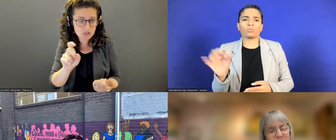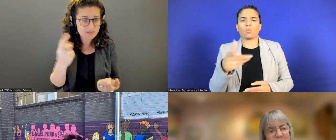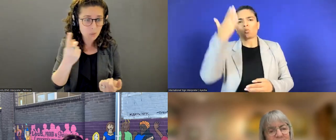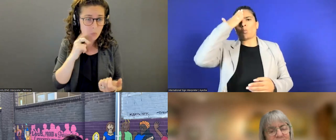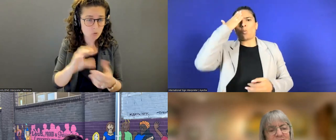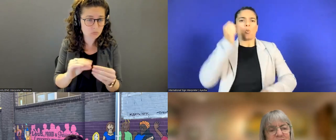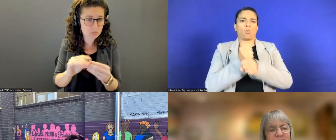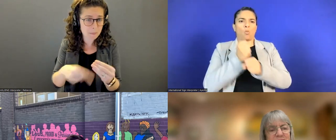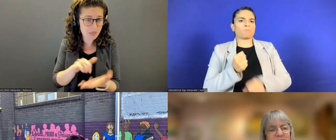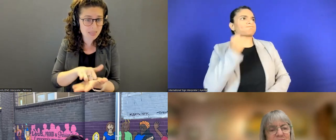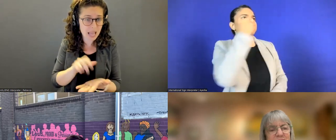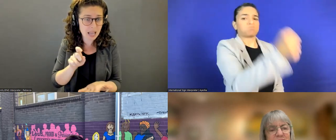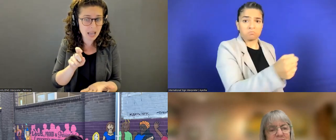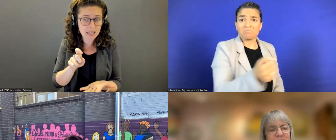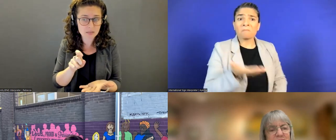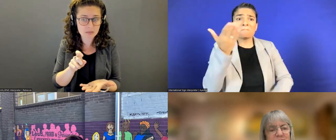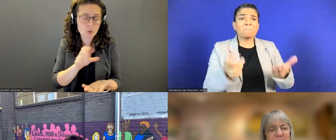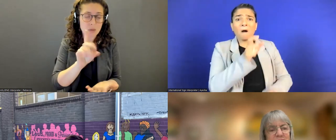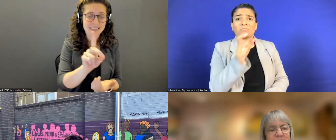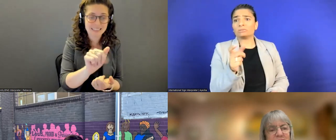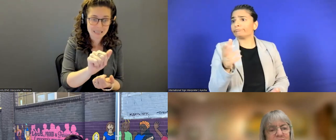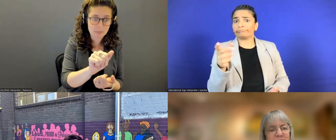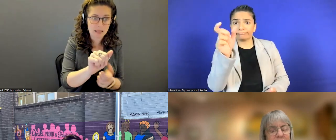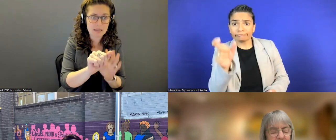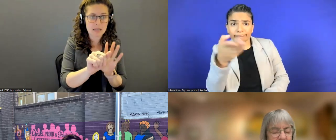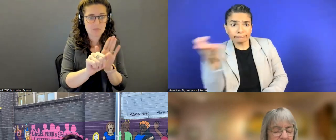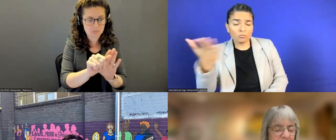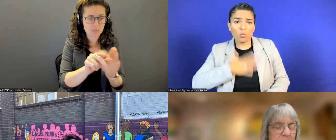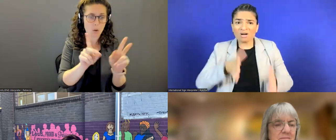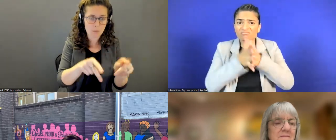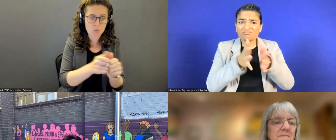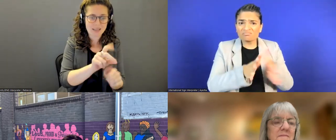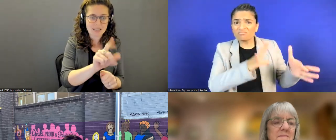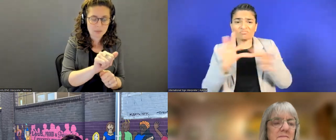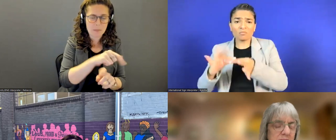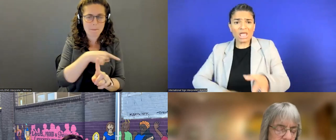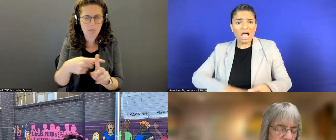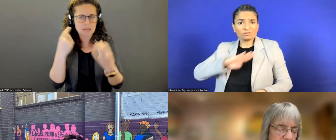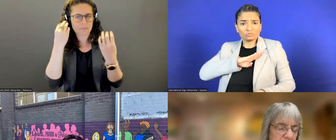So in addition to disability, being a person with a disability, thinking about age.